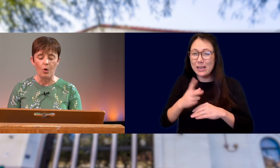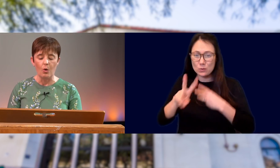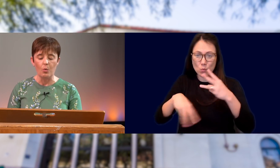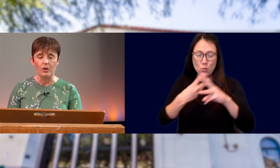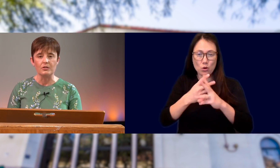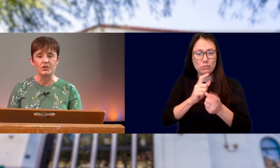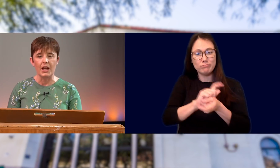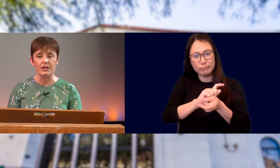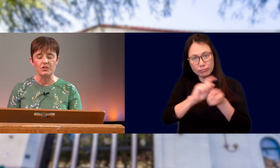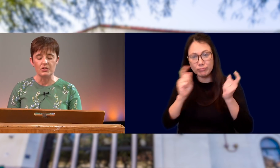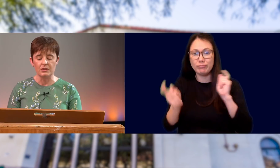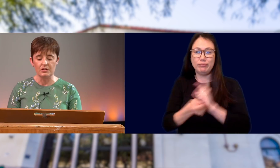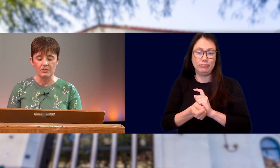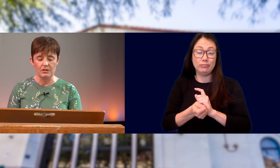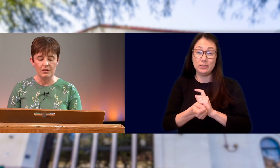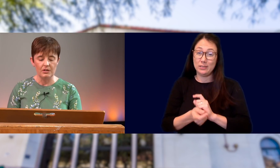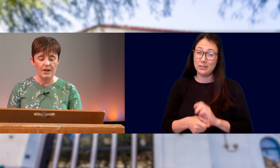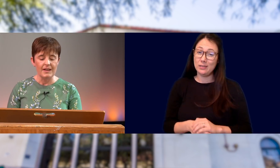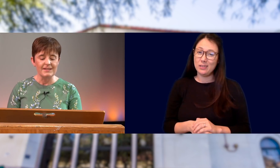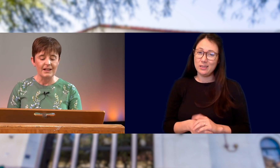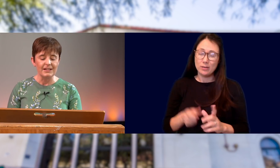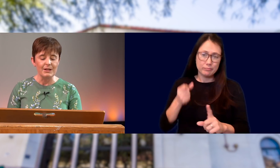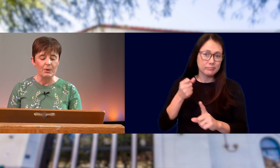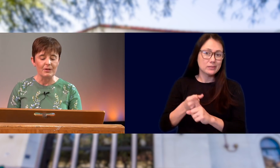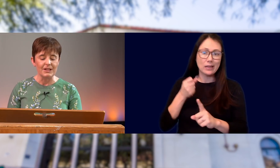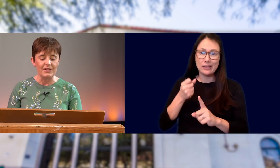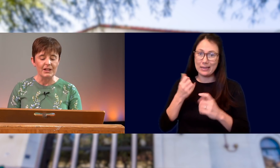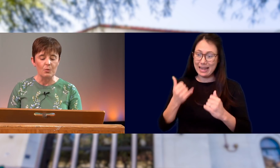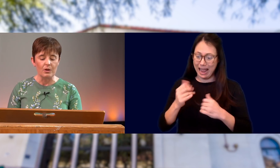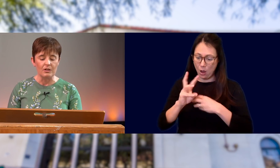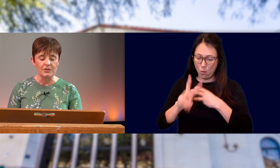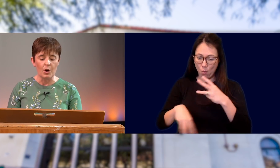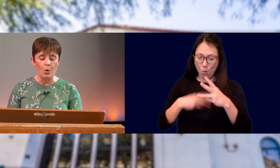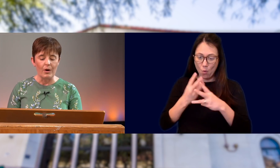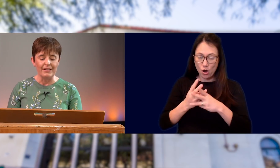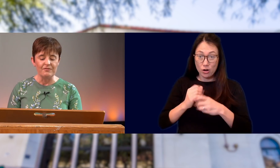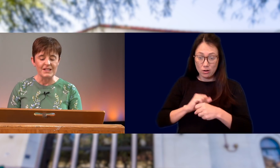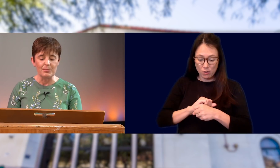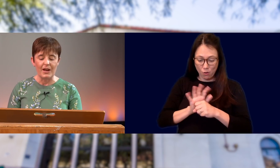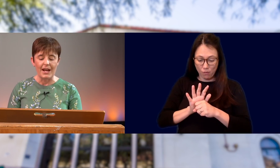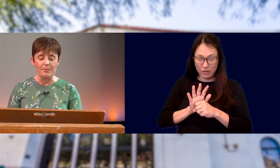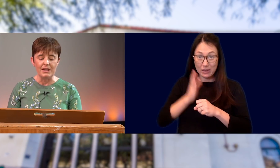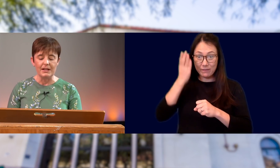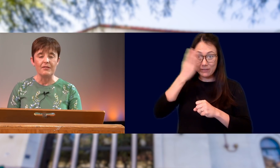OUR WHOLE WORLD CHANGED. SUDDENLY WE WERE LIVING IN A WORLD WHERE AN INVISIBLE ENEMY